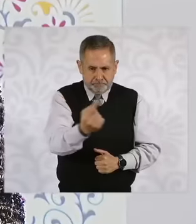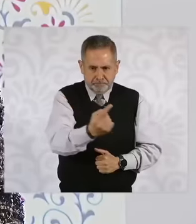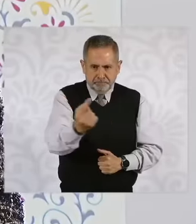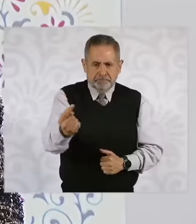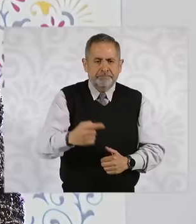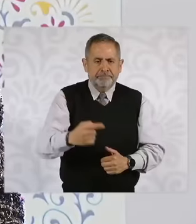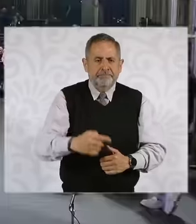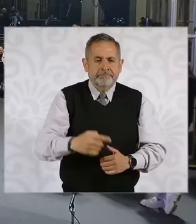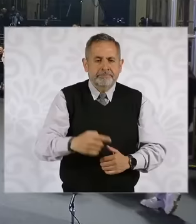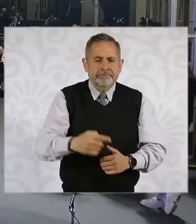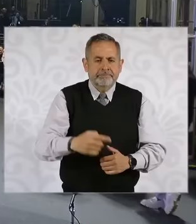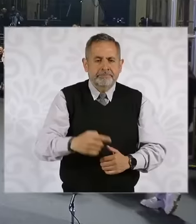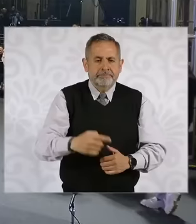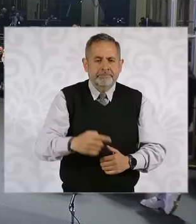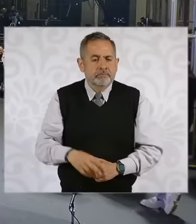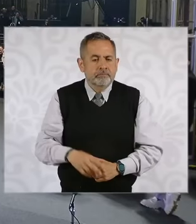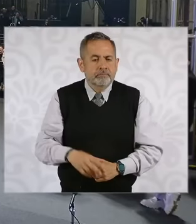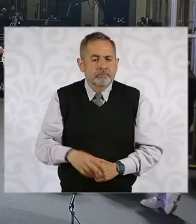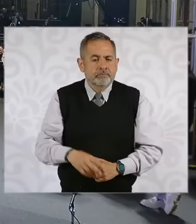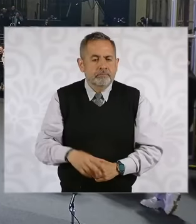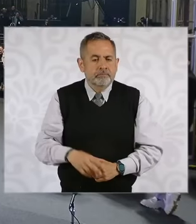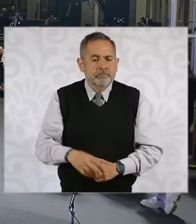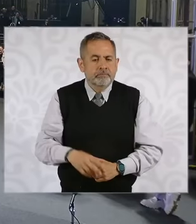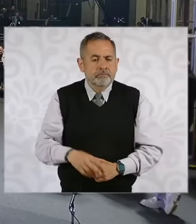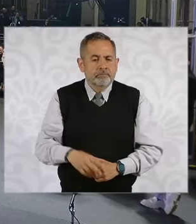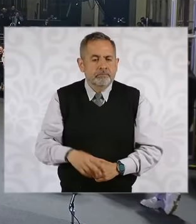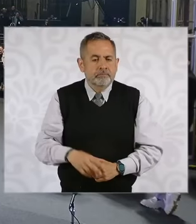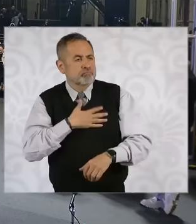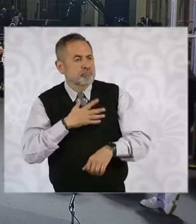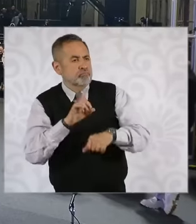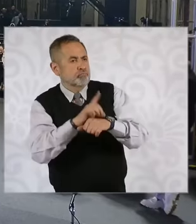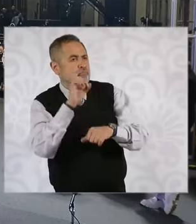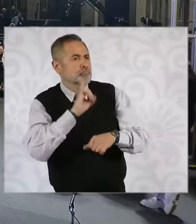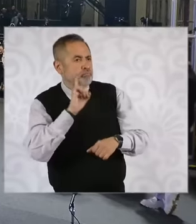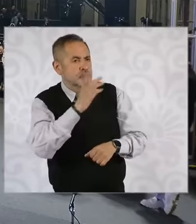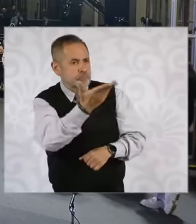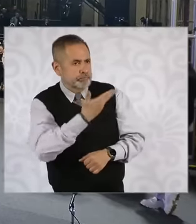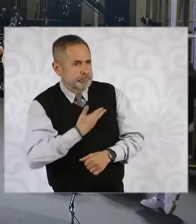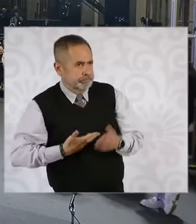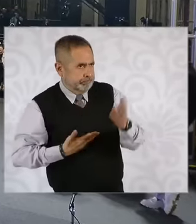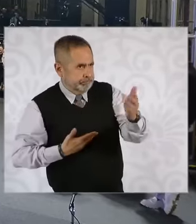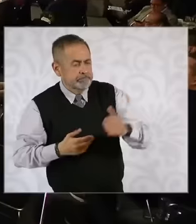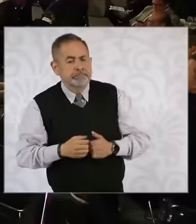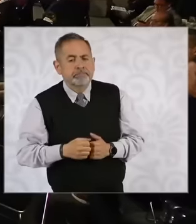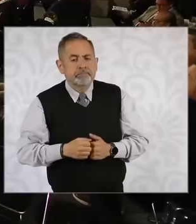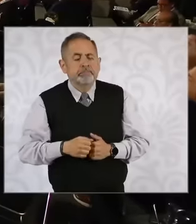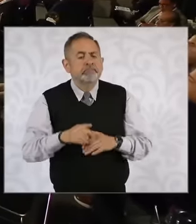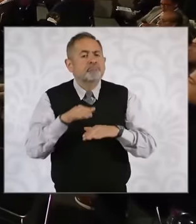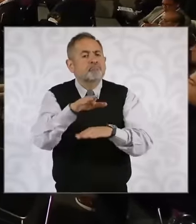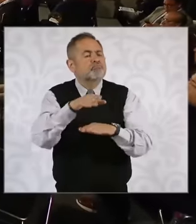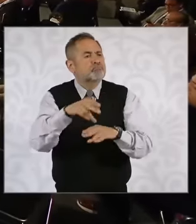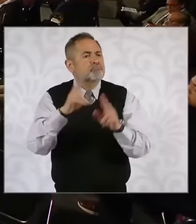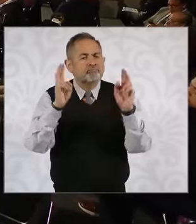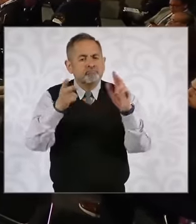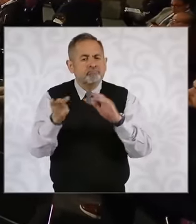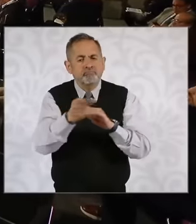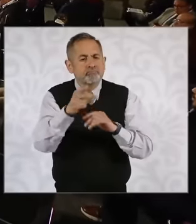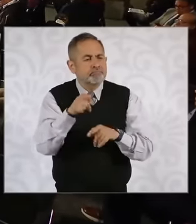very good morning president, expand a little on the topic of the murder of the priest,